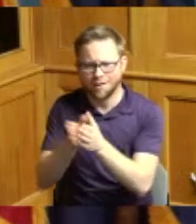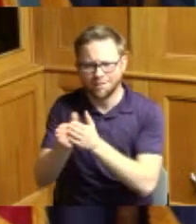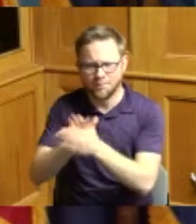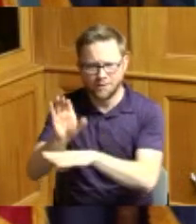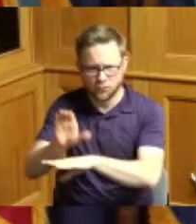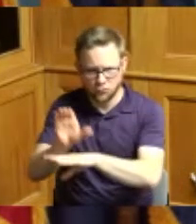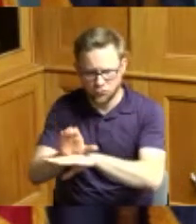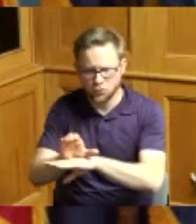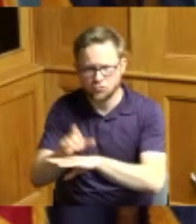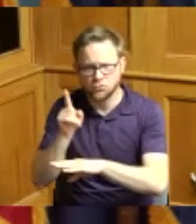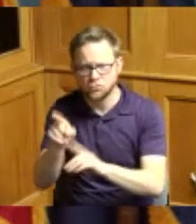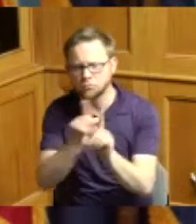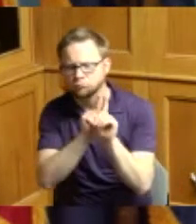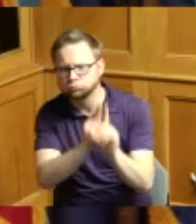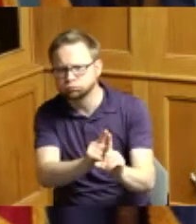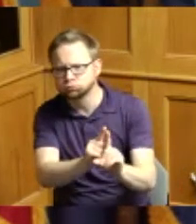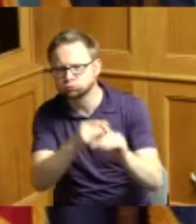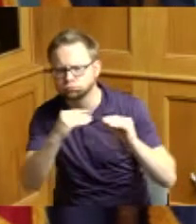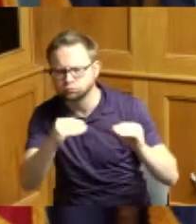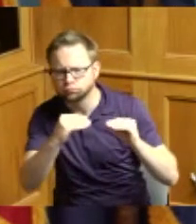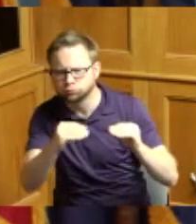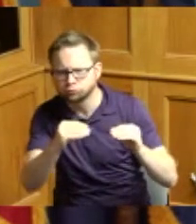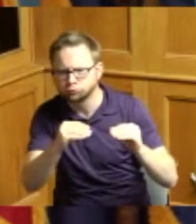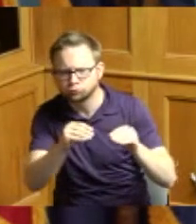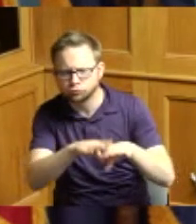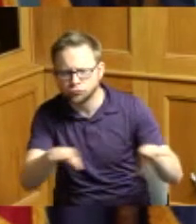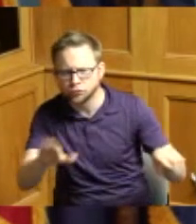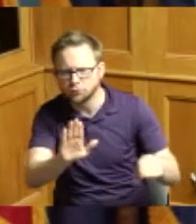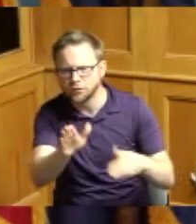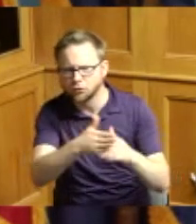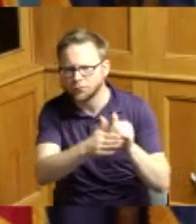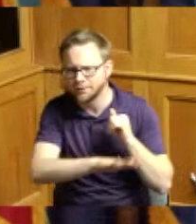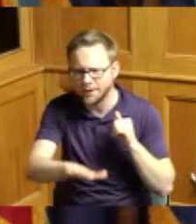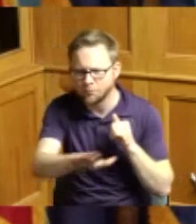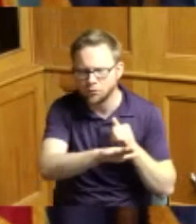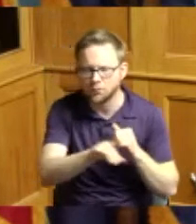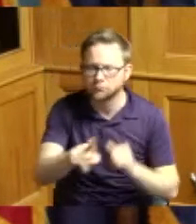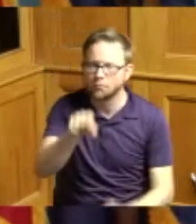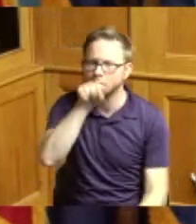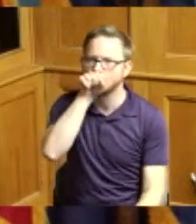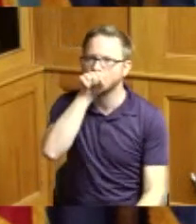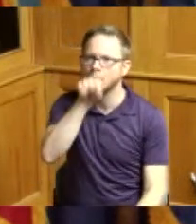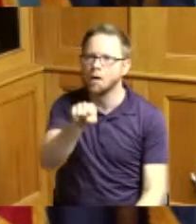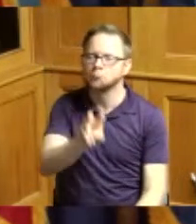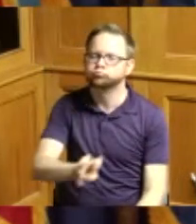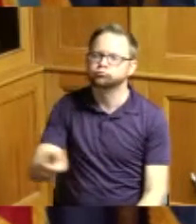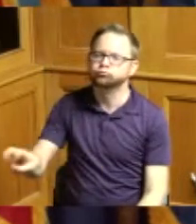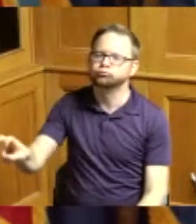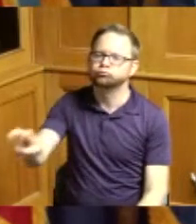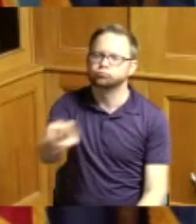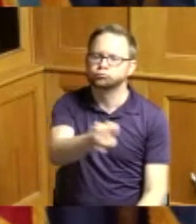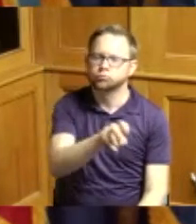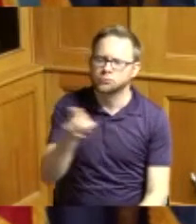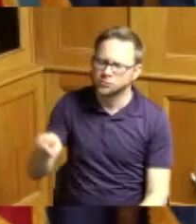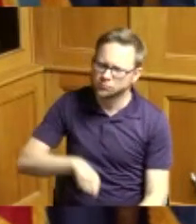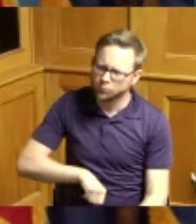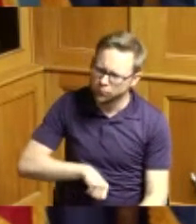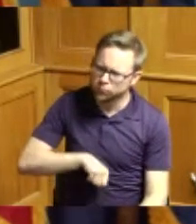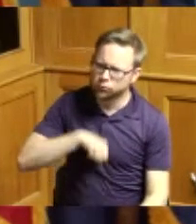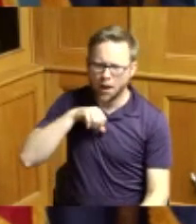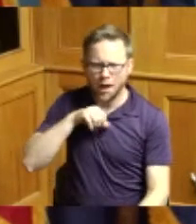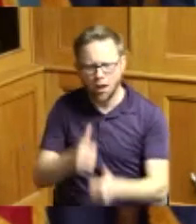neighborhood children and she loves to travel she is the proud matriarch of a prolific family